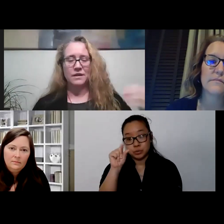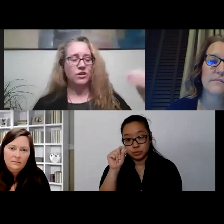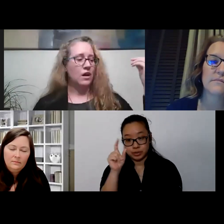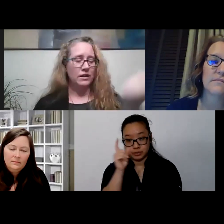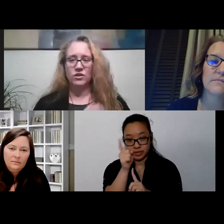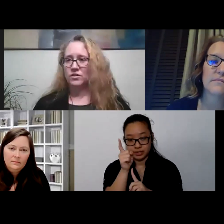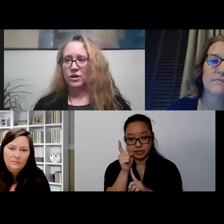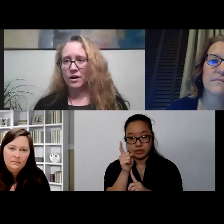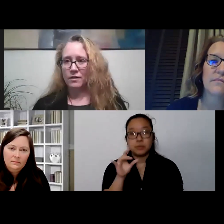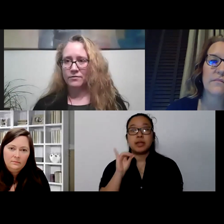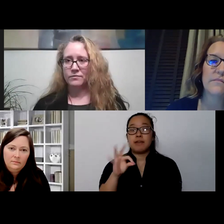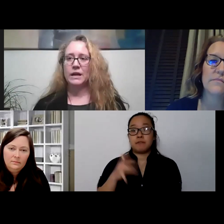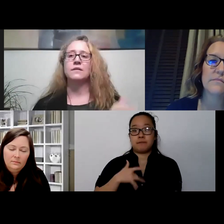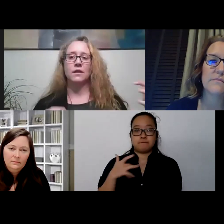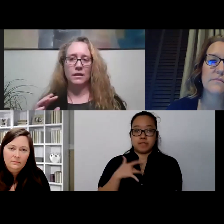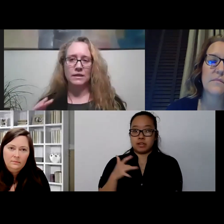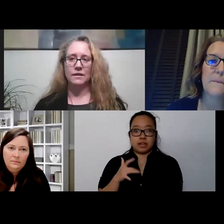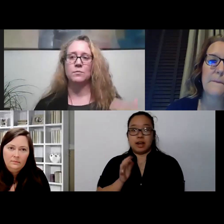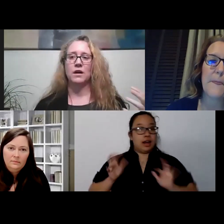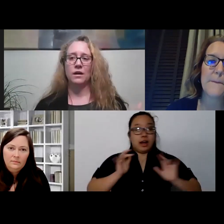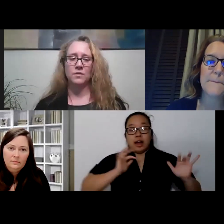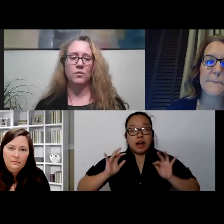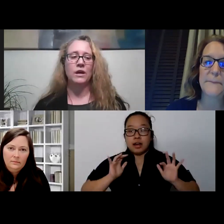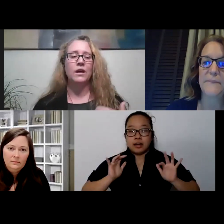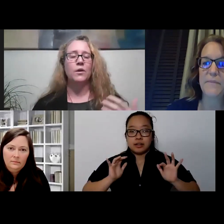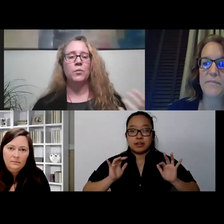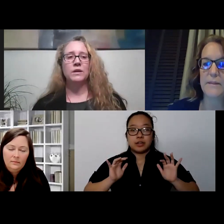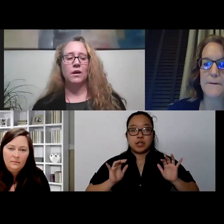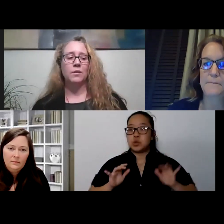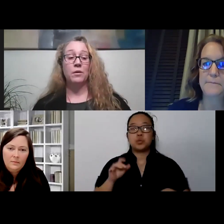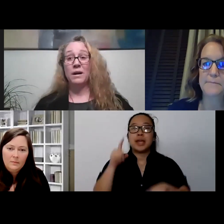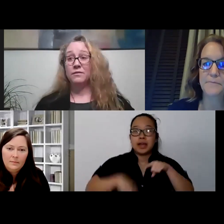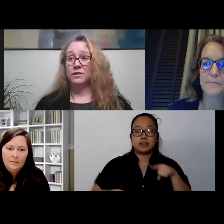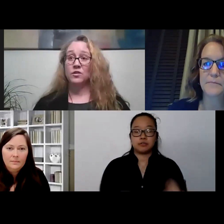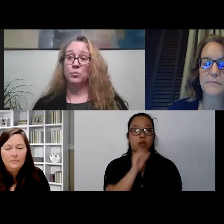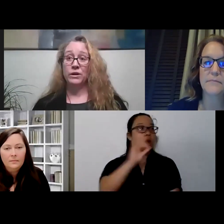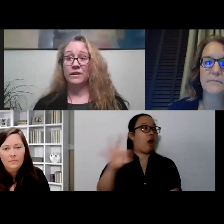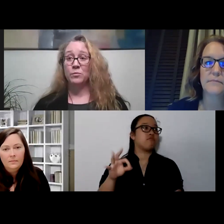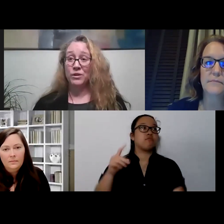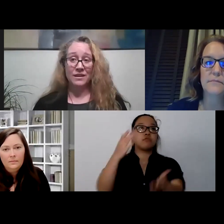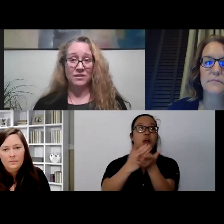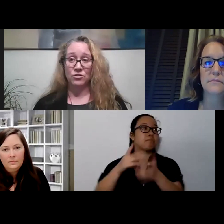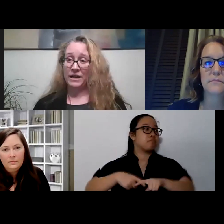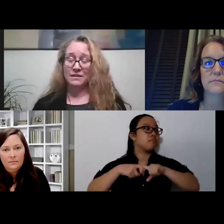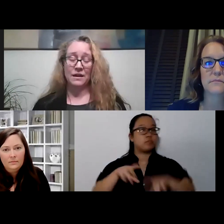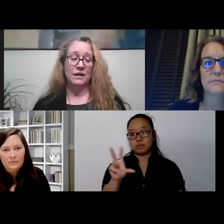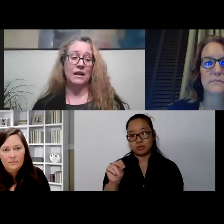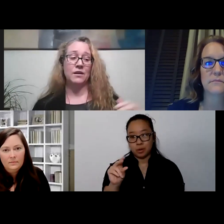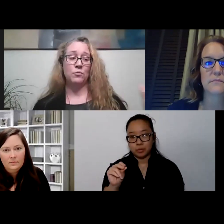that you're not gonna just turn it off, right? It's gonna take some time. So when we talk about mindfulness or breathing, breathing is a great technique